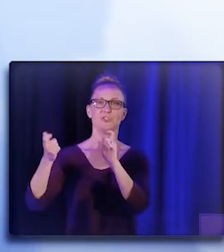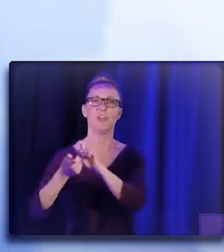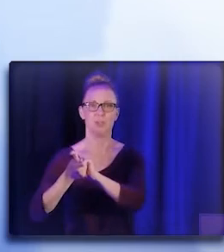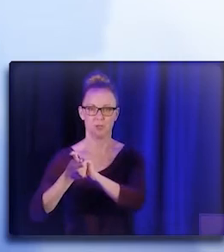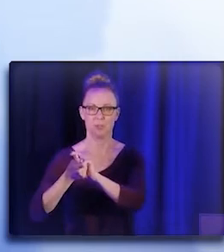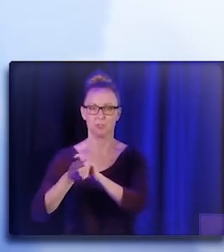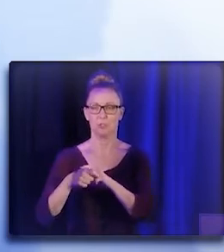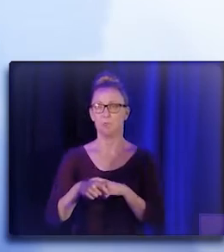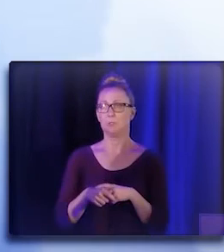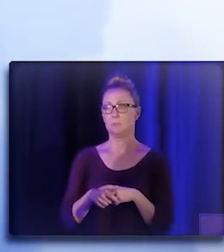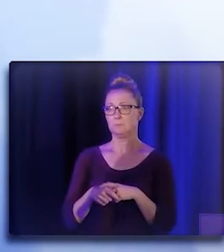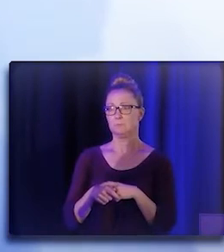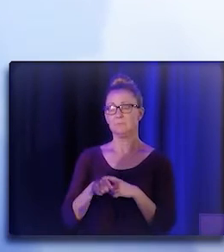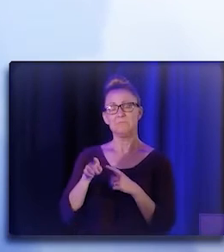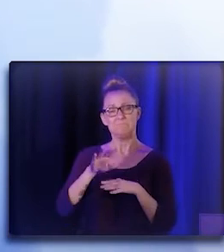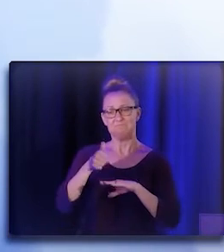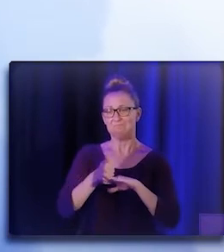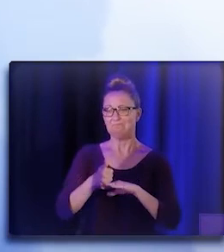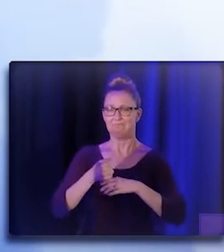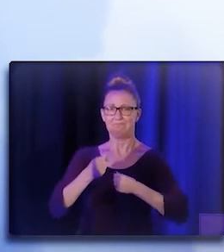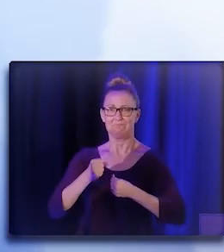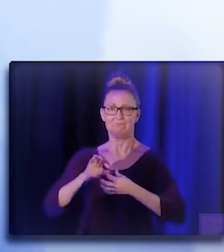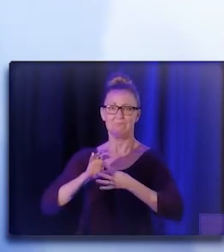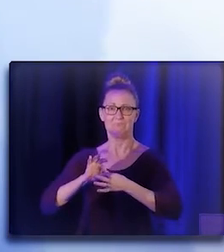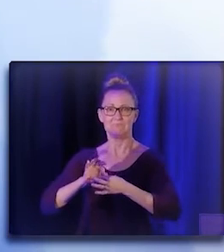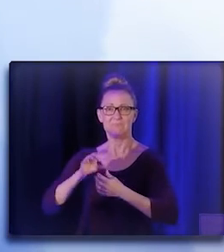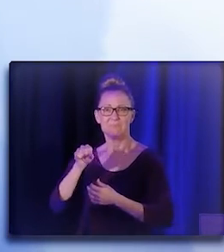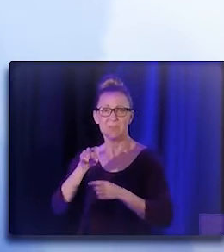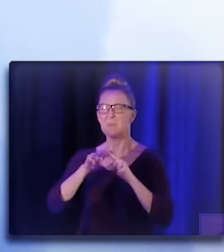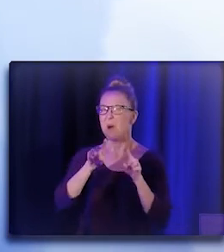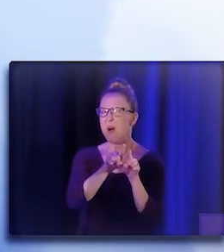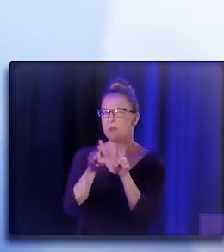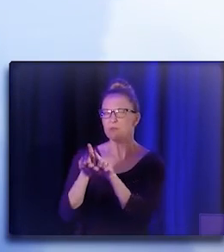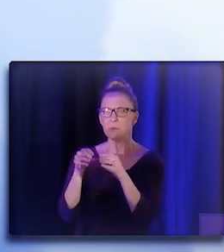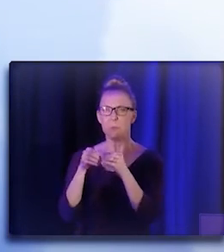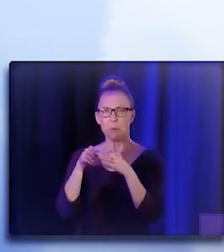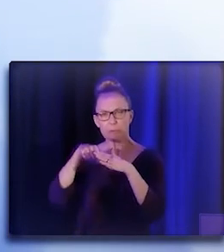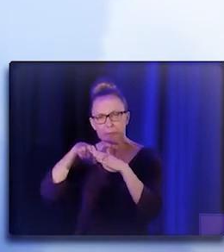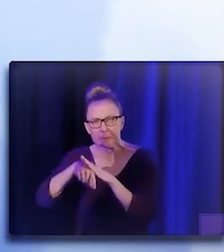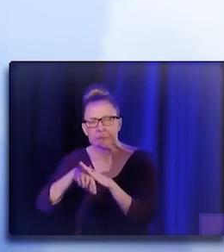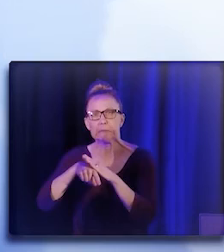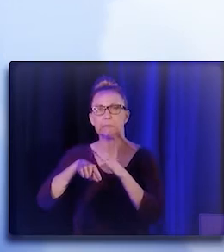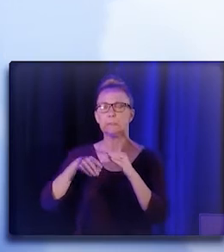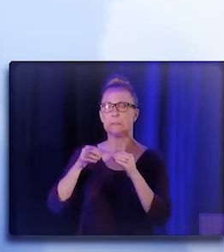They build a strong relationships, but not only that, they go very deeper and they create those spaces